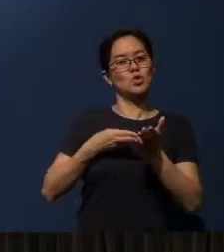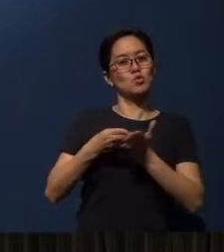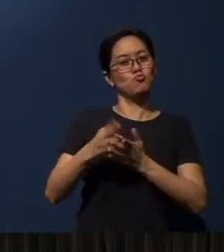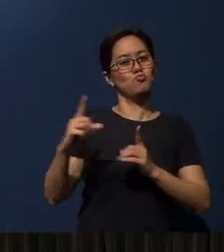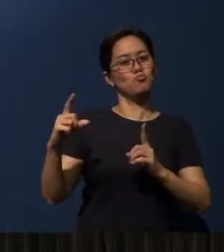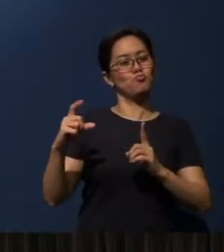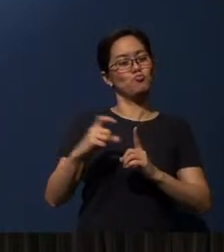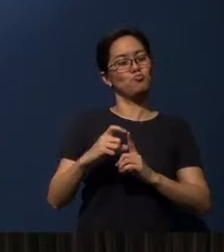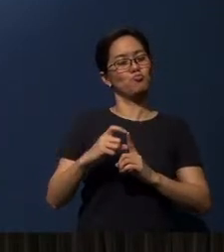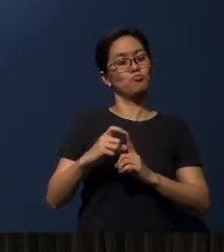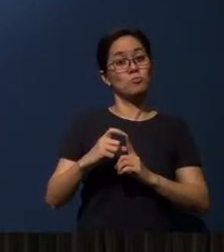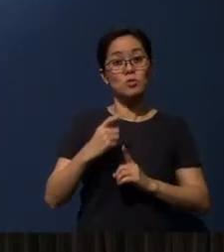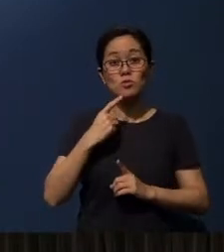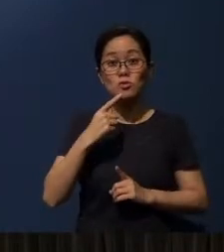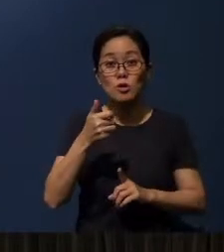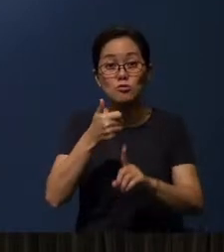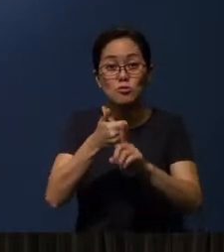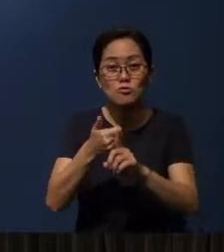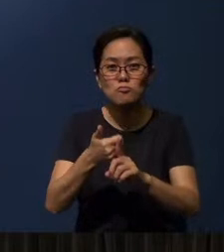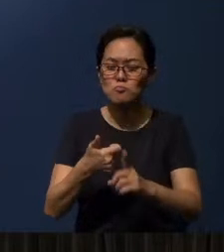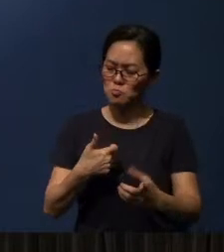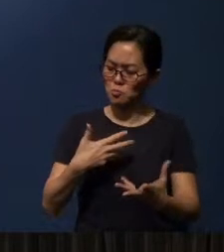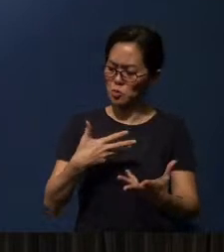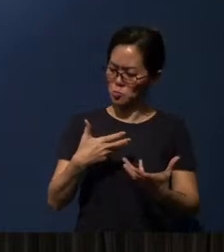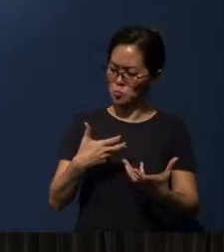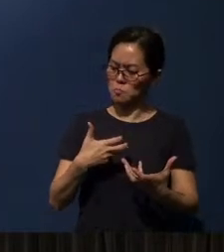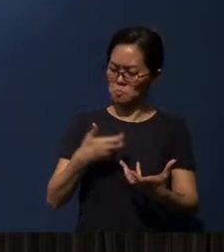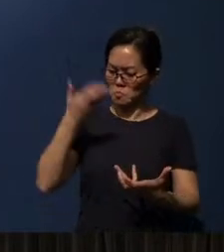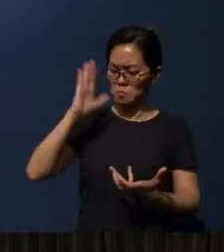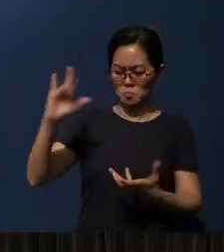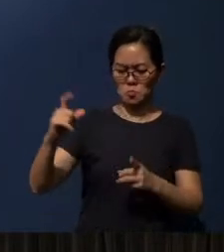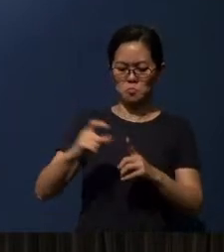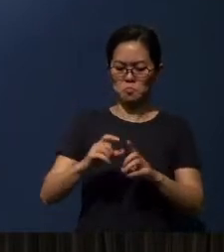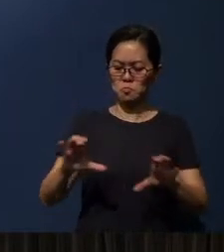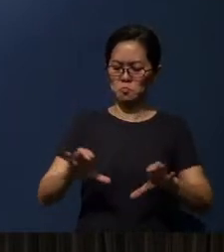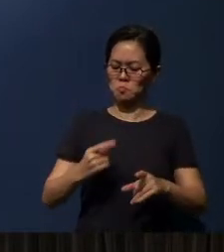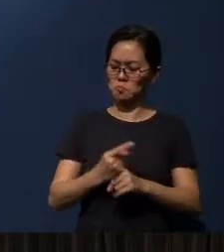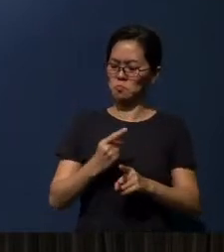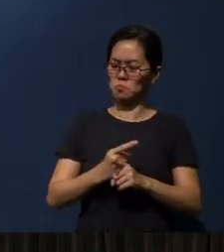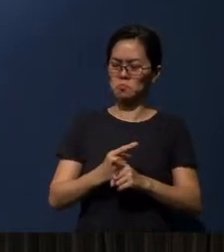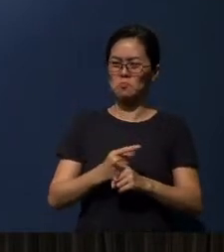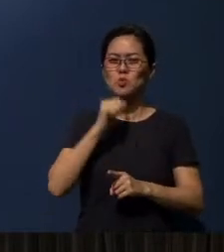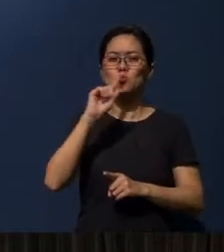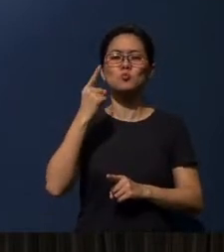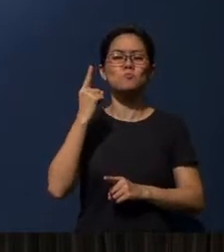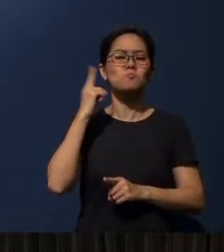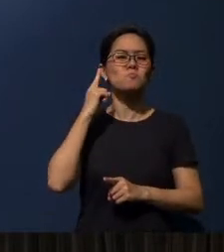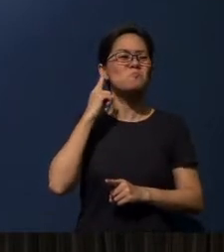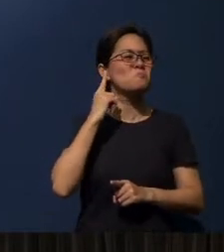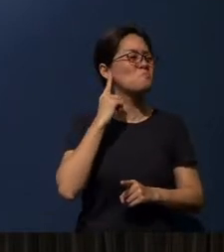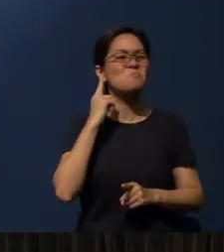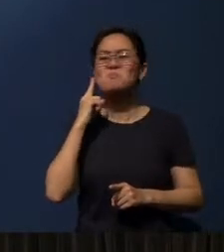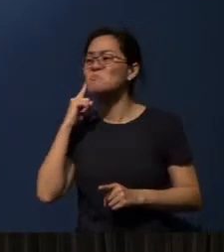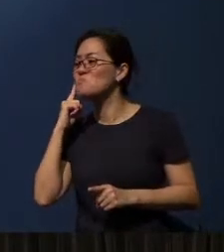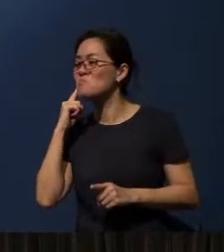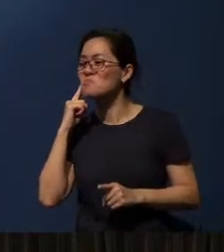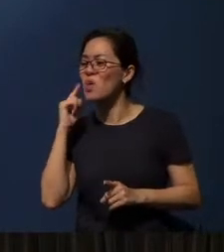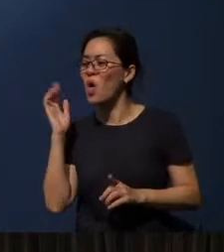Can you tell yourself, “I want to handle God's Word correctly”? I don't want to just listen to what people tell me and be swayed by that.